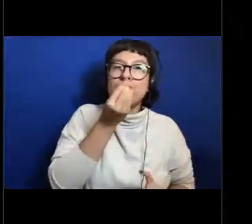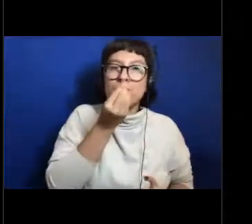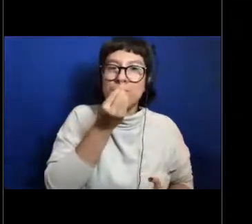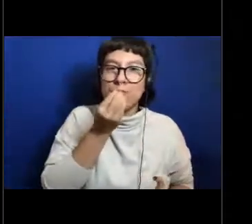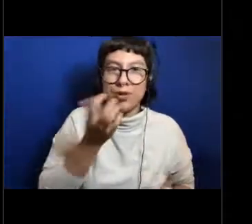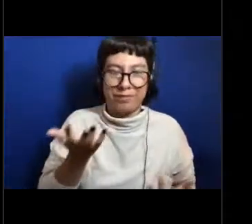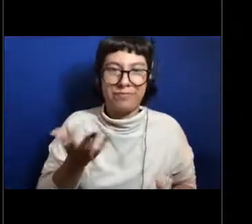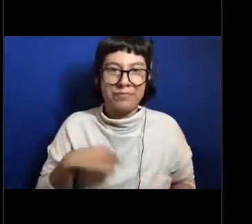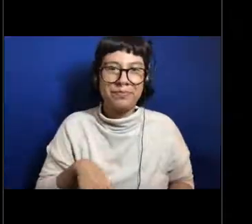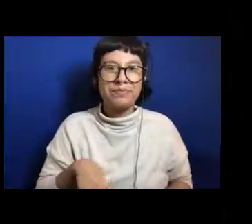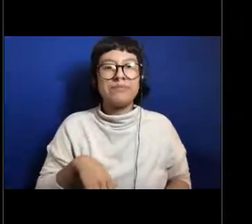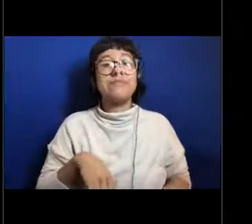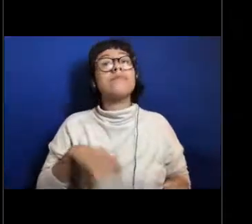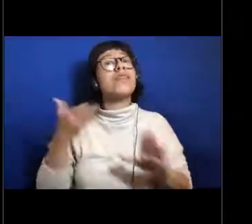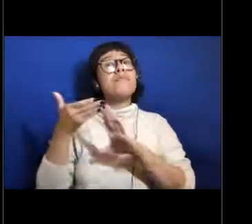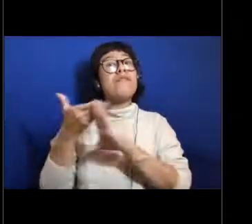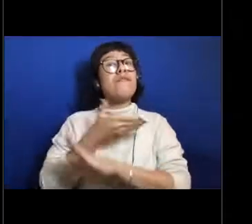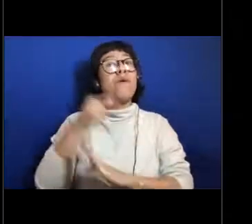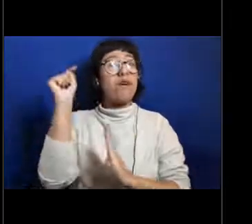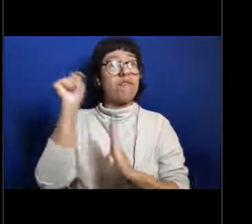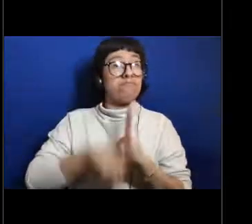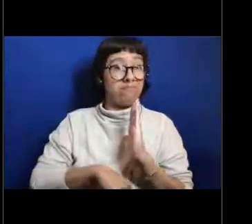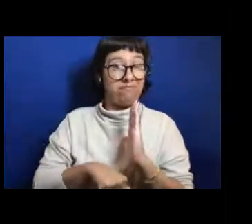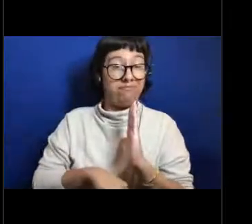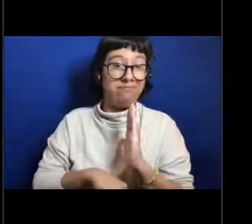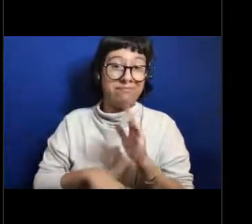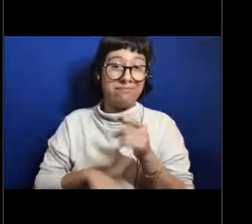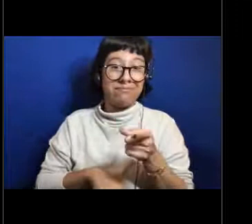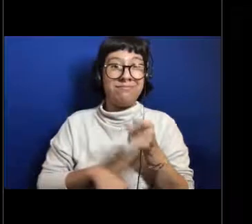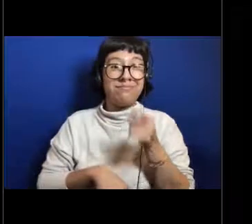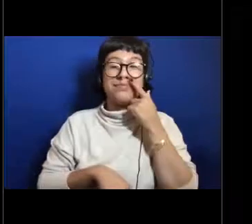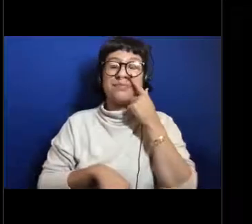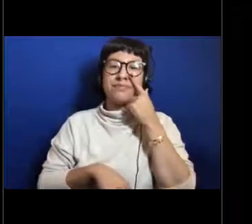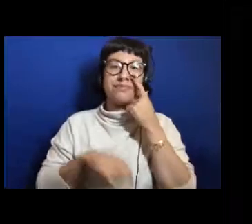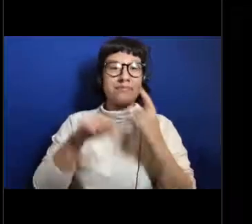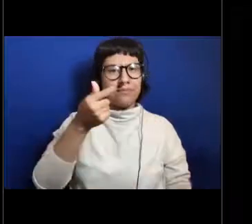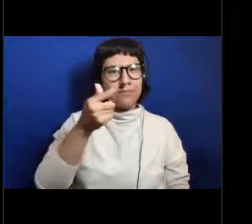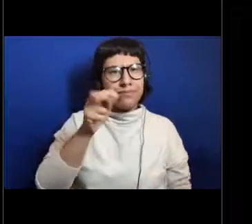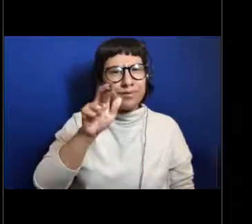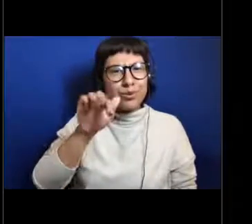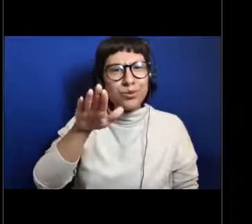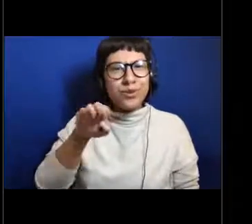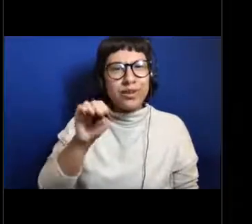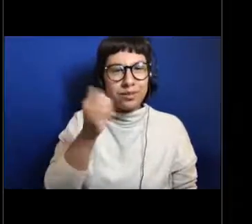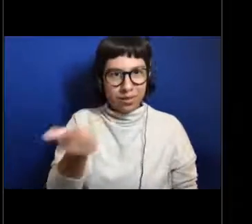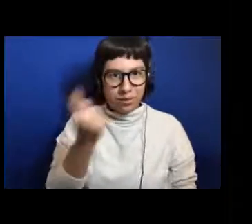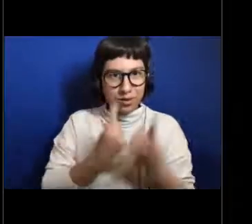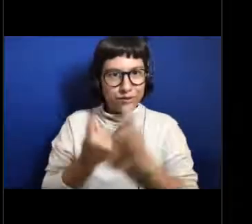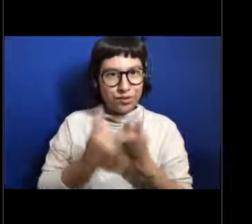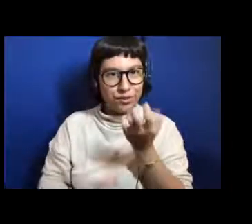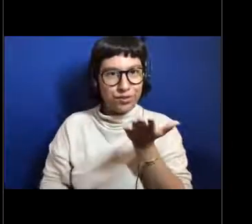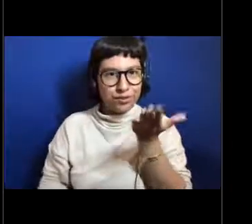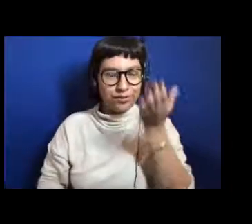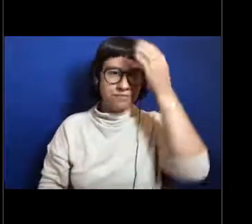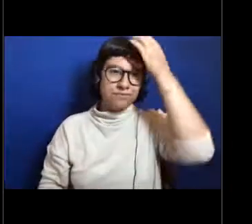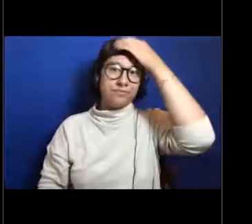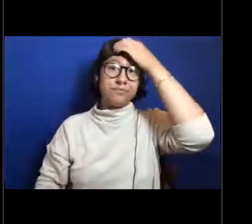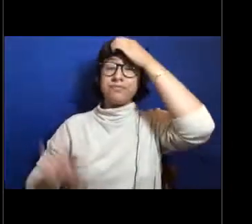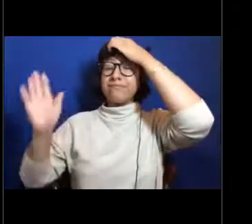So before I go any further and while this video kind of finishes up, Grace do we have any questions? [Grace] This is Grace from the chat box.